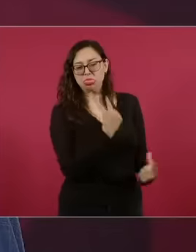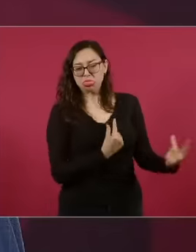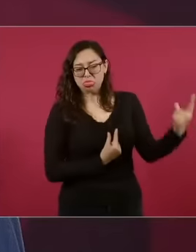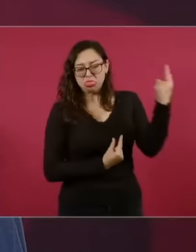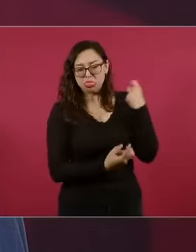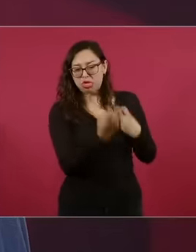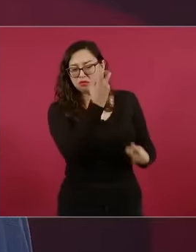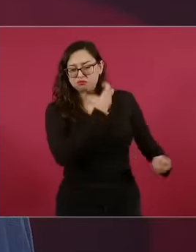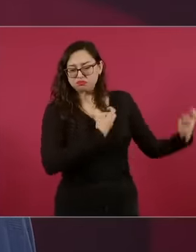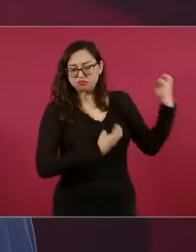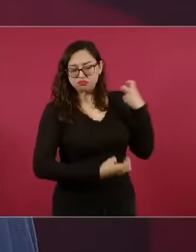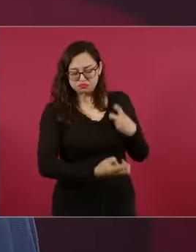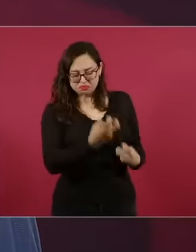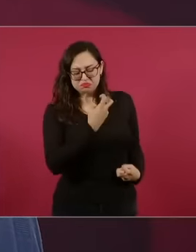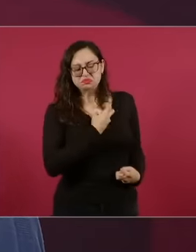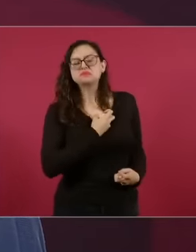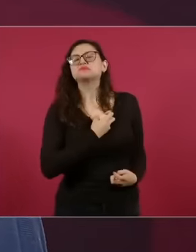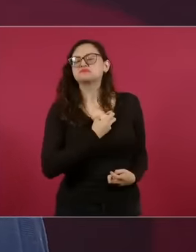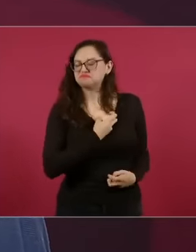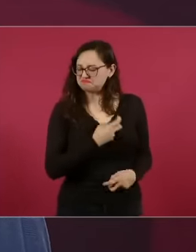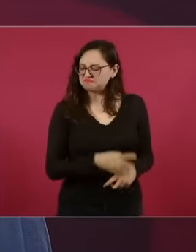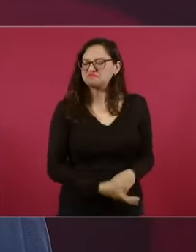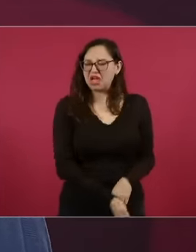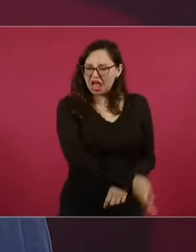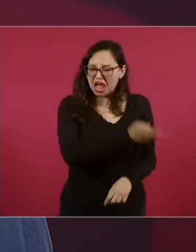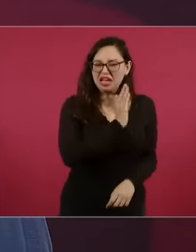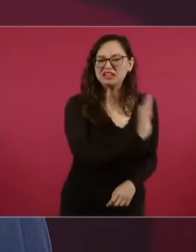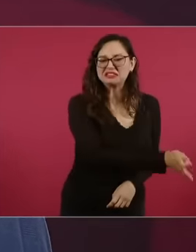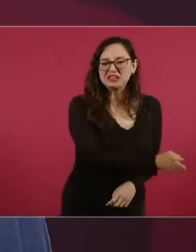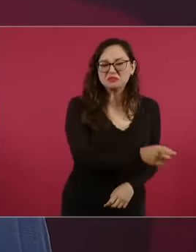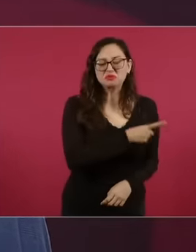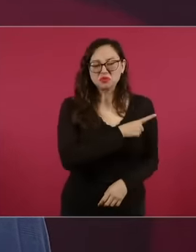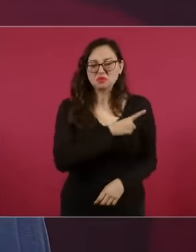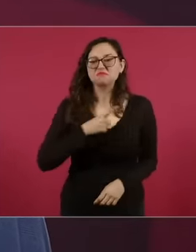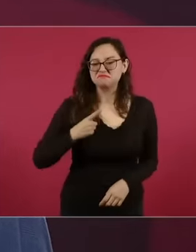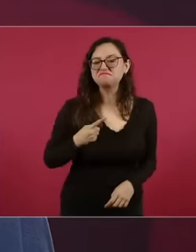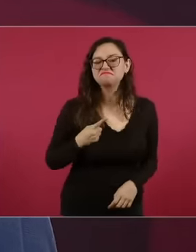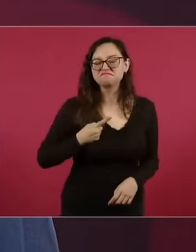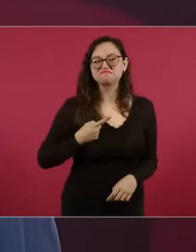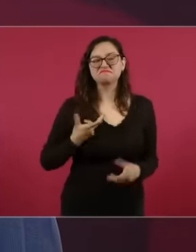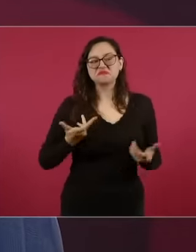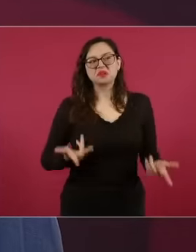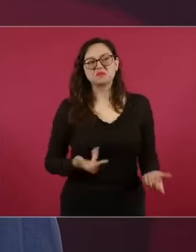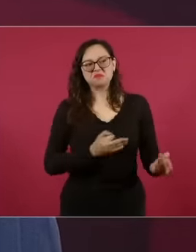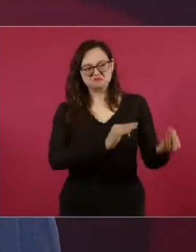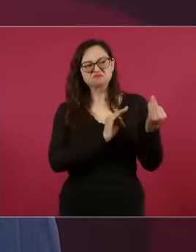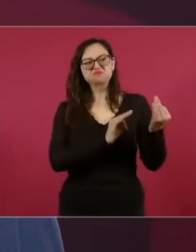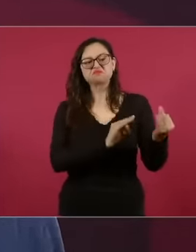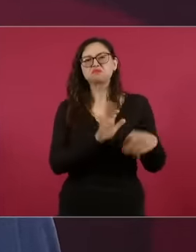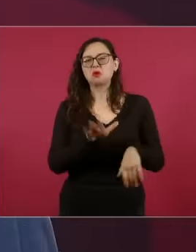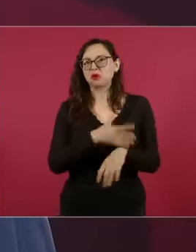here it would take me a long time to tell you how many things I